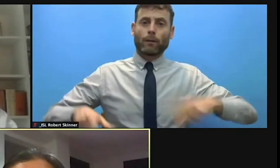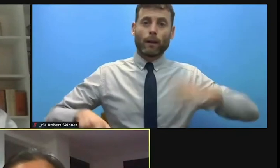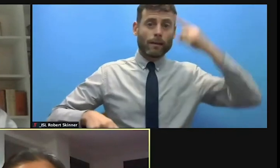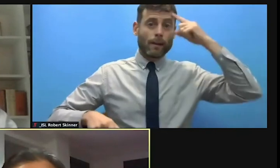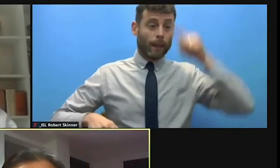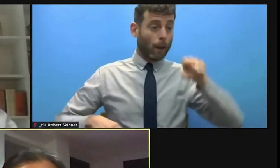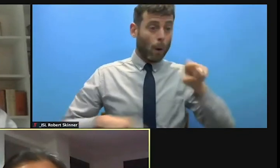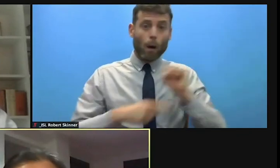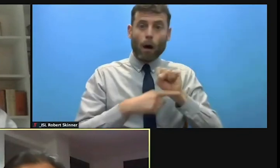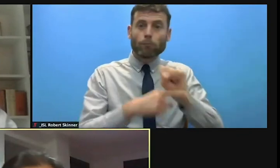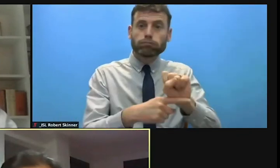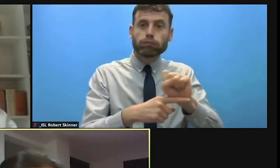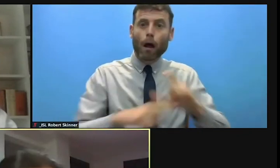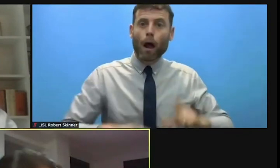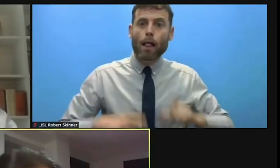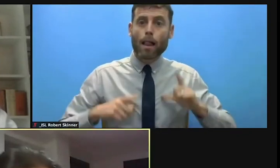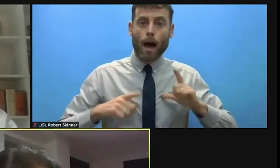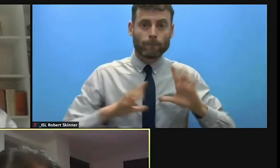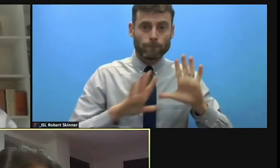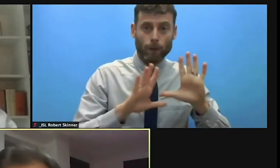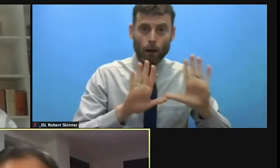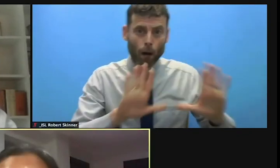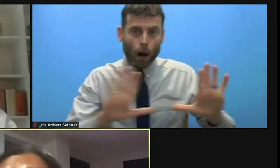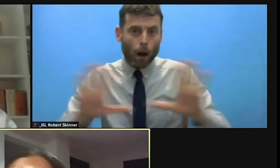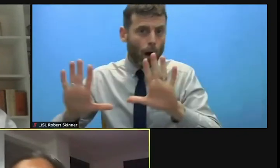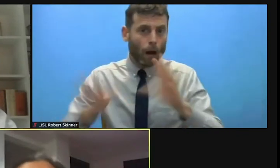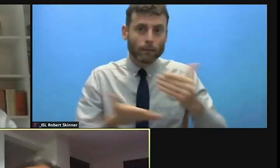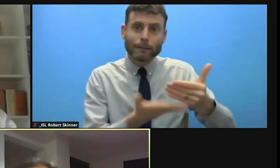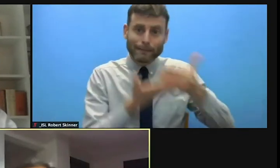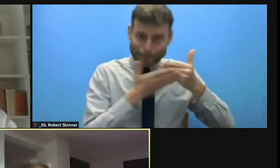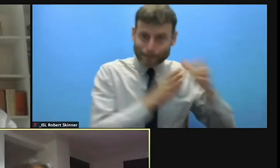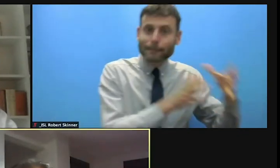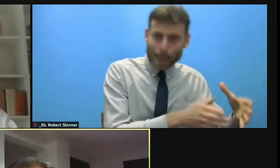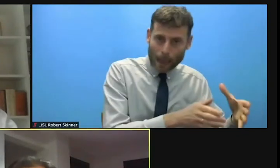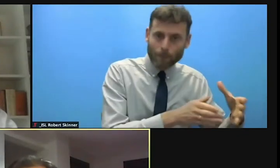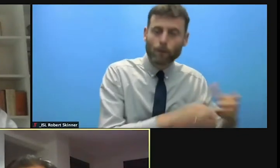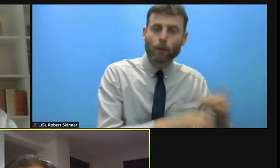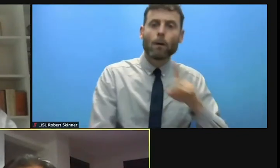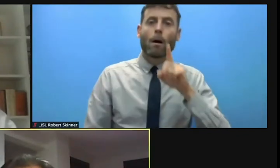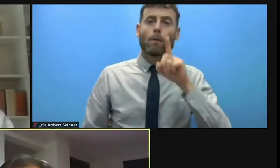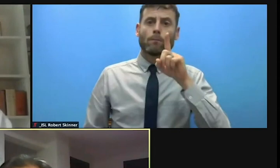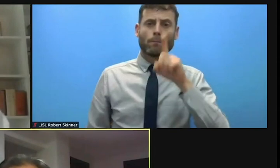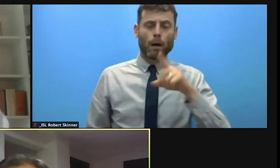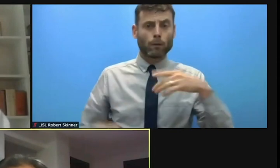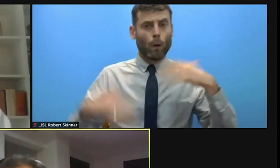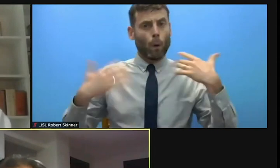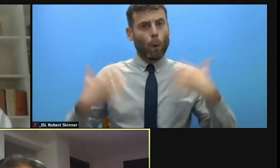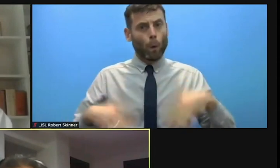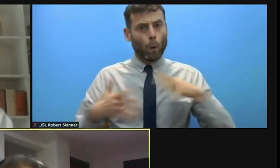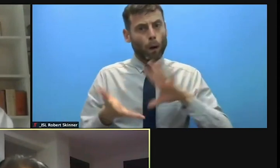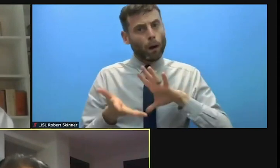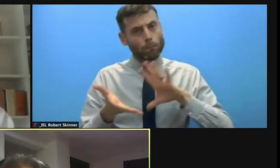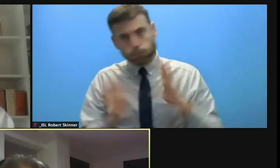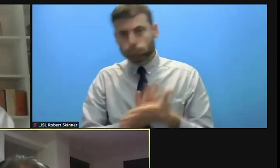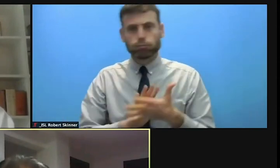not only rights such as a right to life as I have described. But civil and political rights as well.